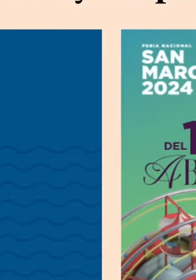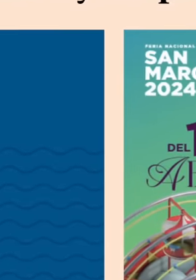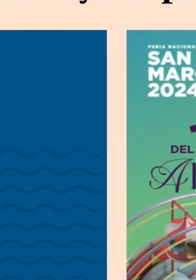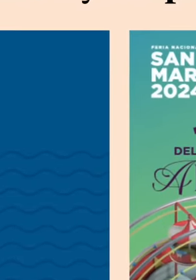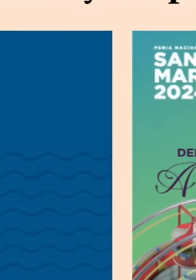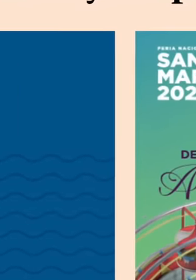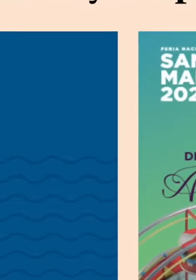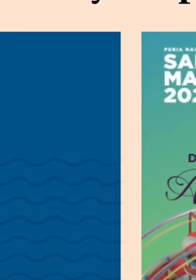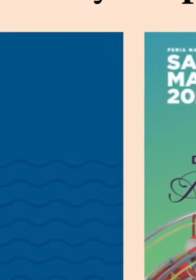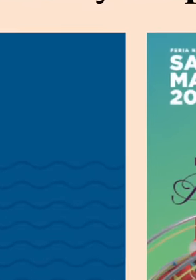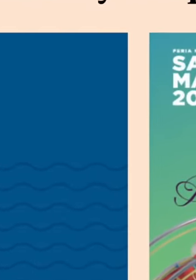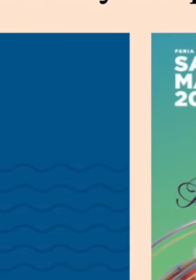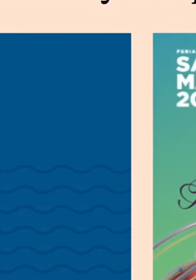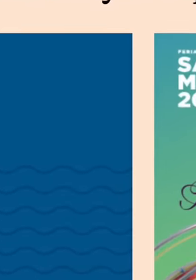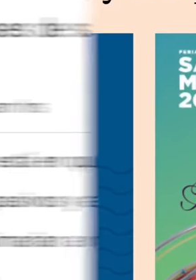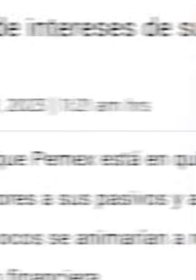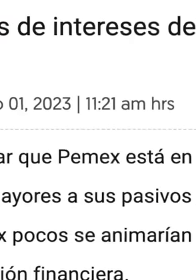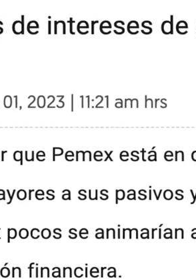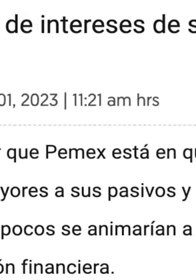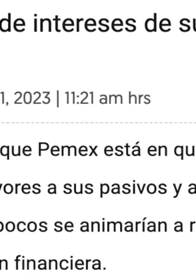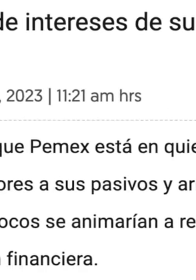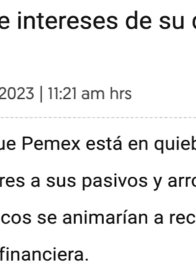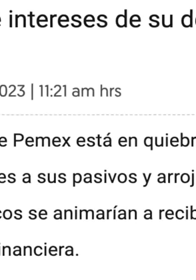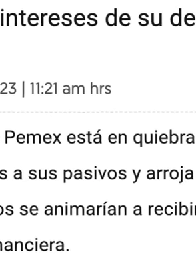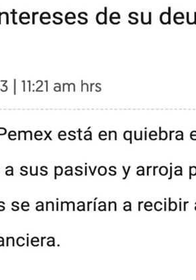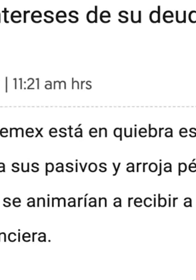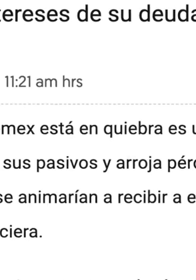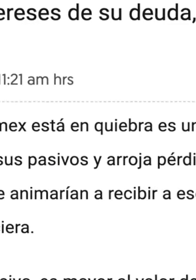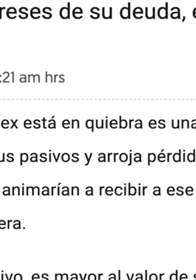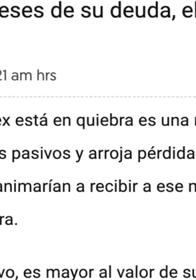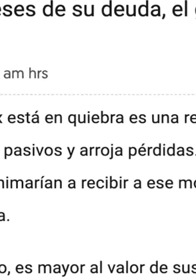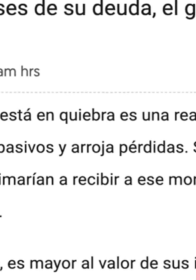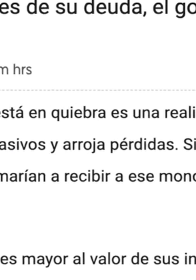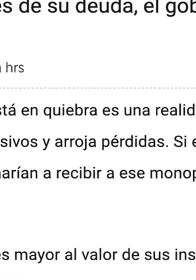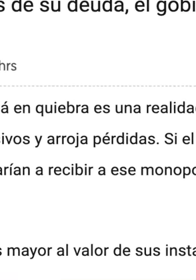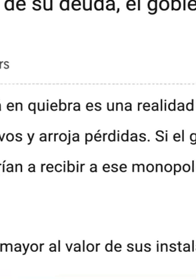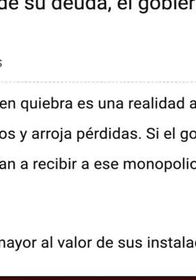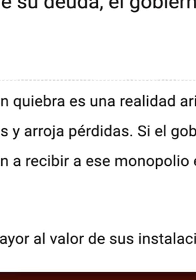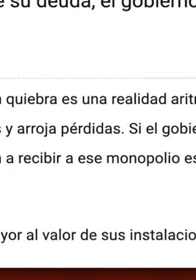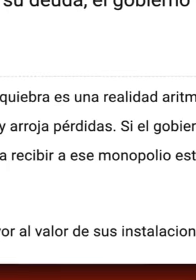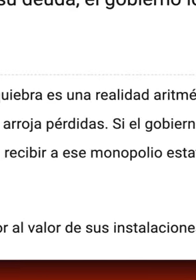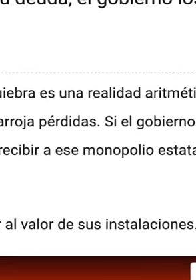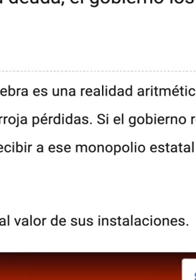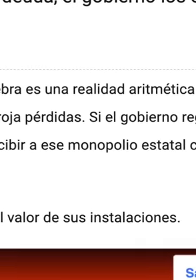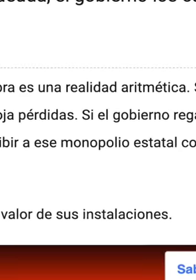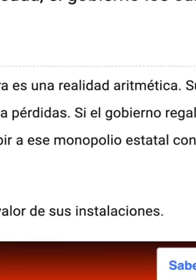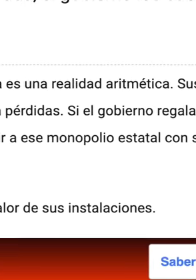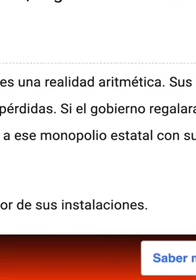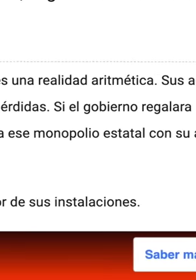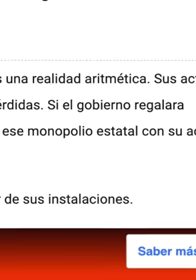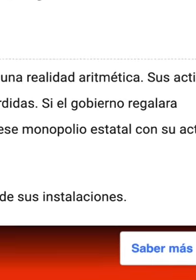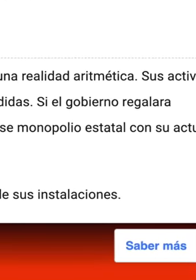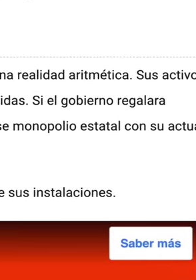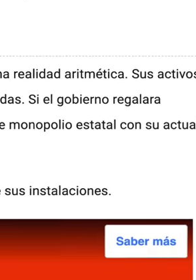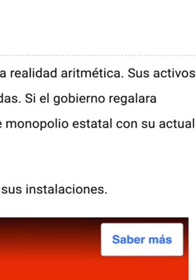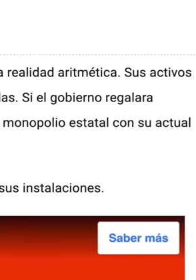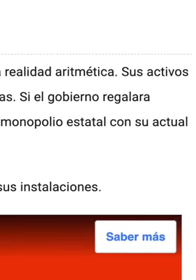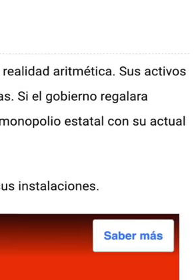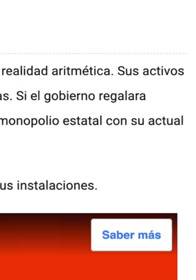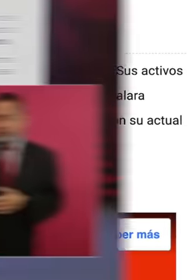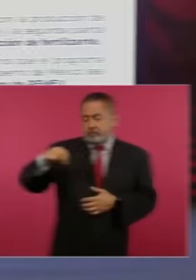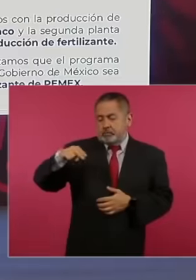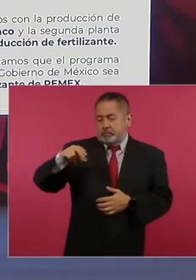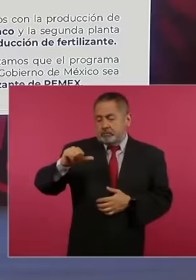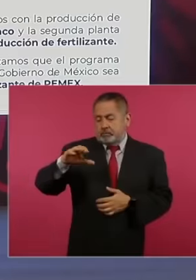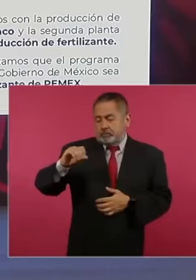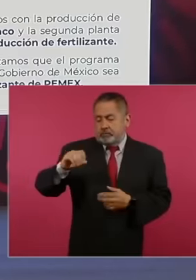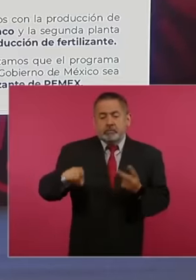Pemex is an unsustainable company that did not generate money The president of Mexico and